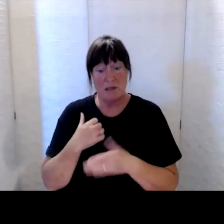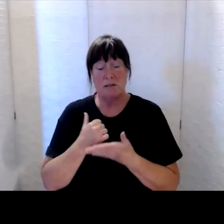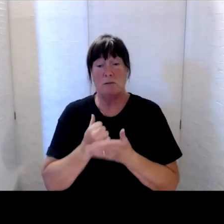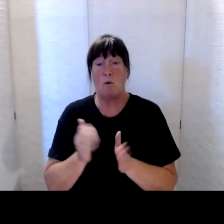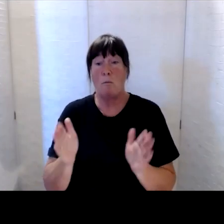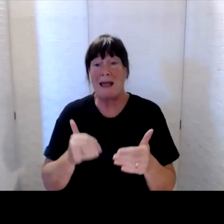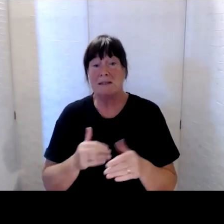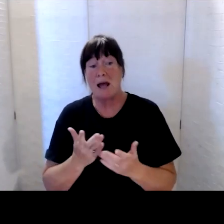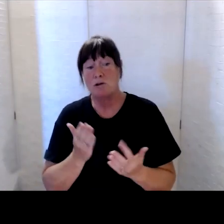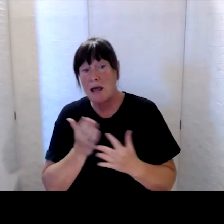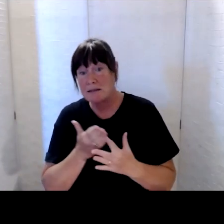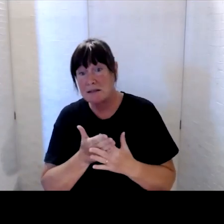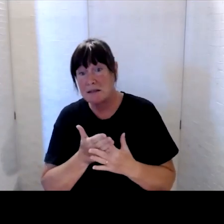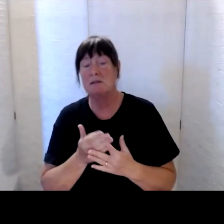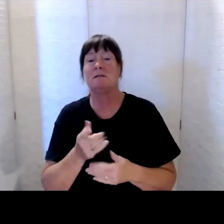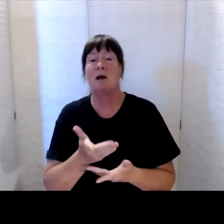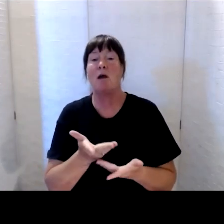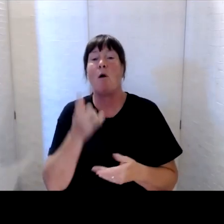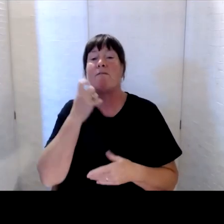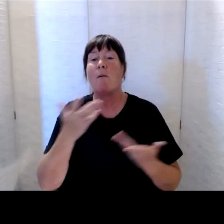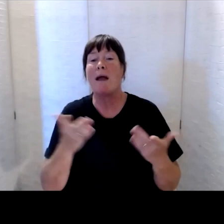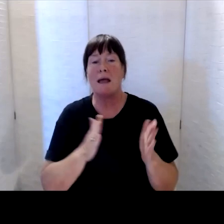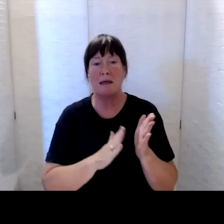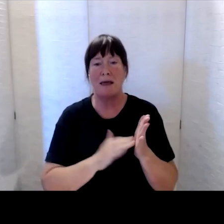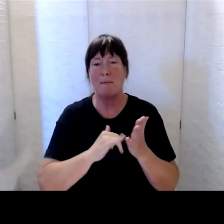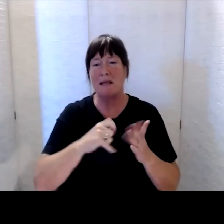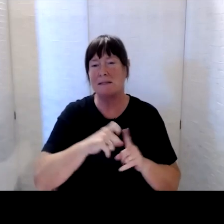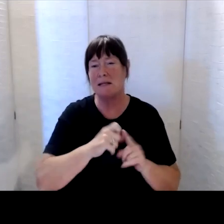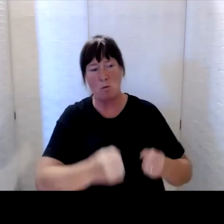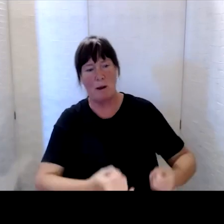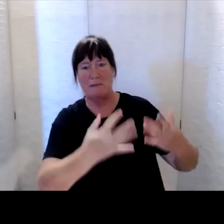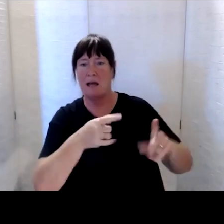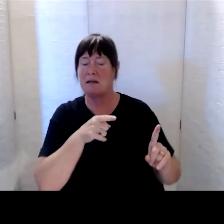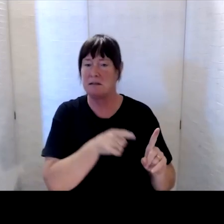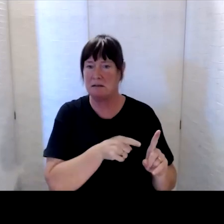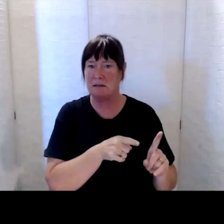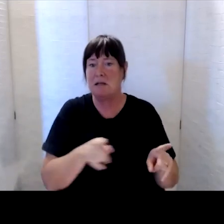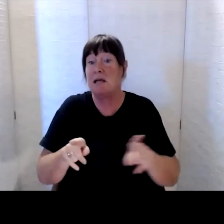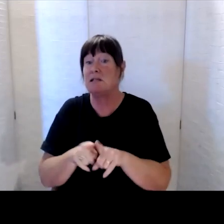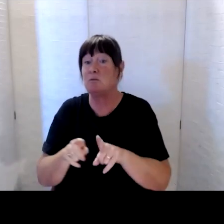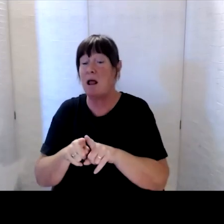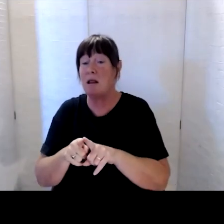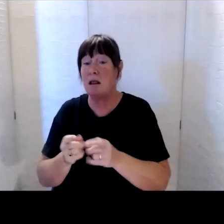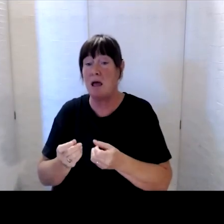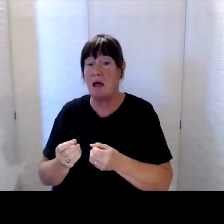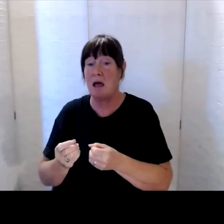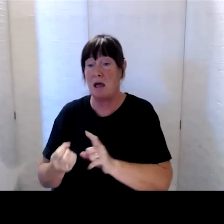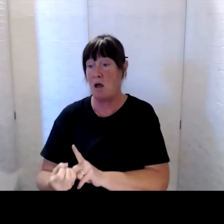that is available on MSD’s website. And we’ll also put a link to that up on the screen